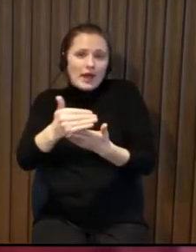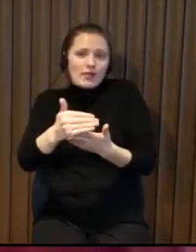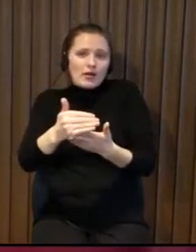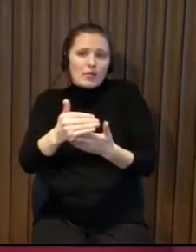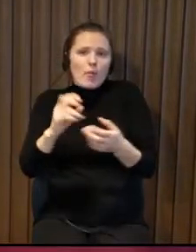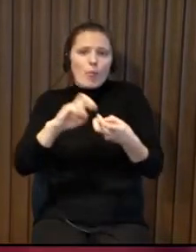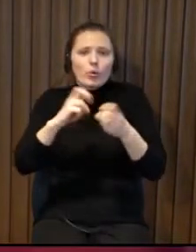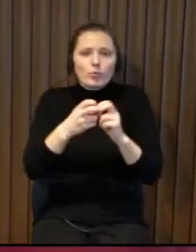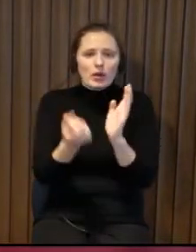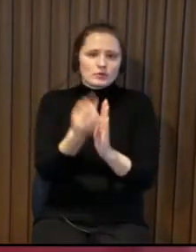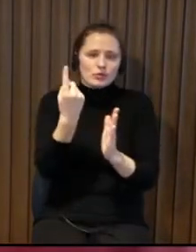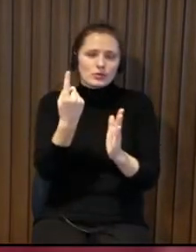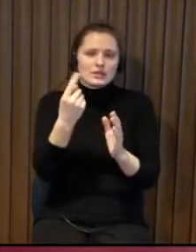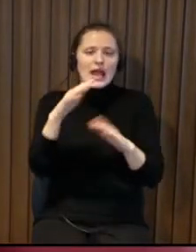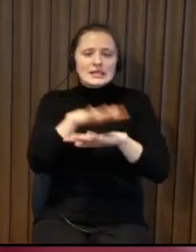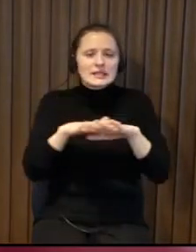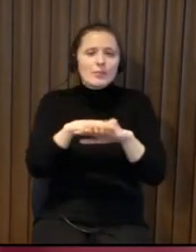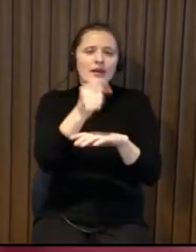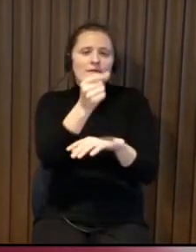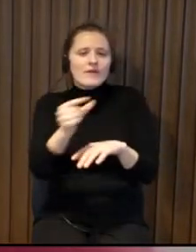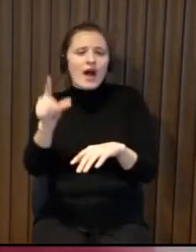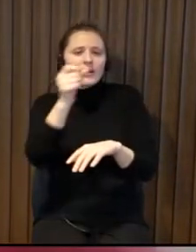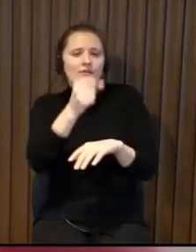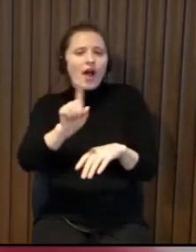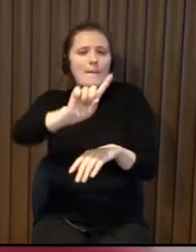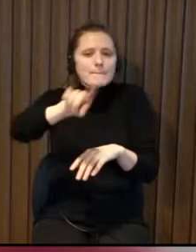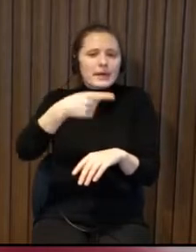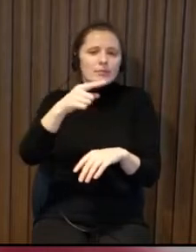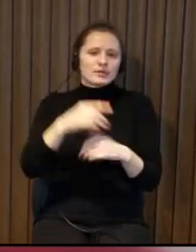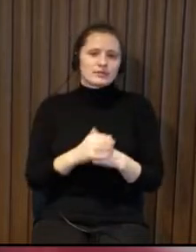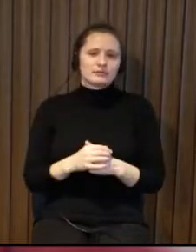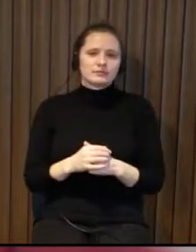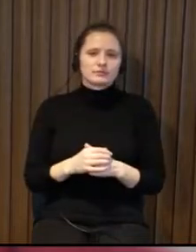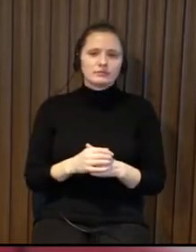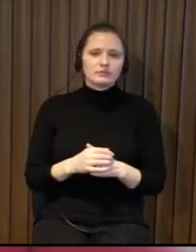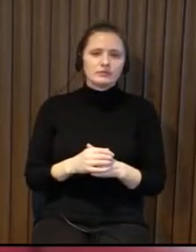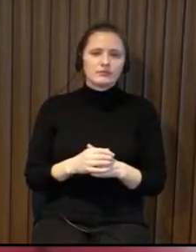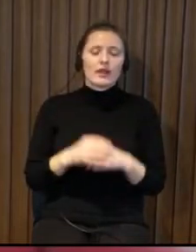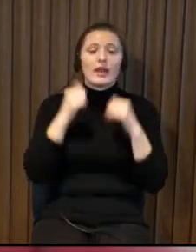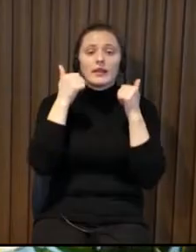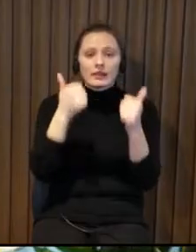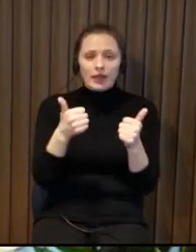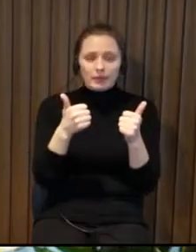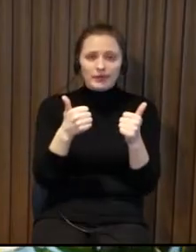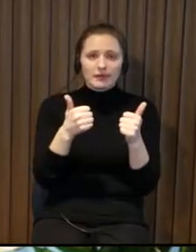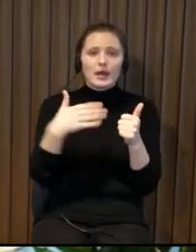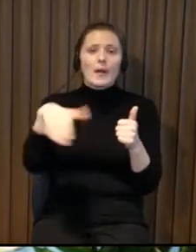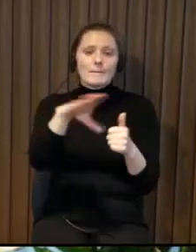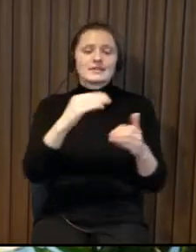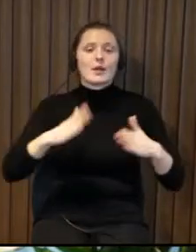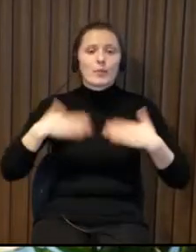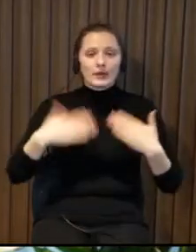but then afterwards i get problems so the public is requesting this more and more okay you're just